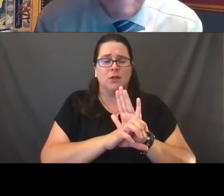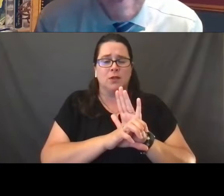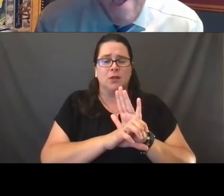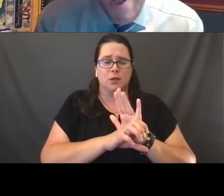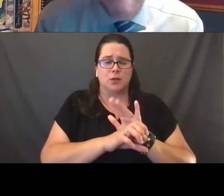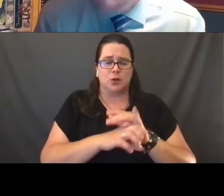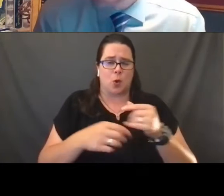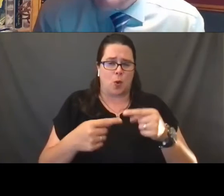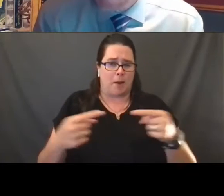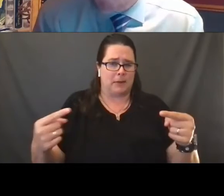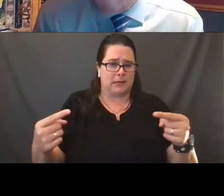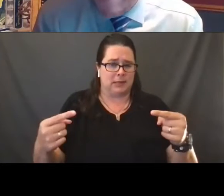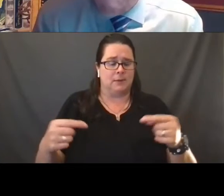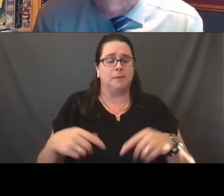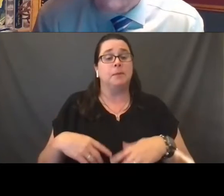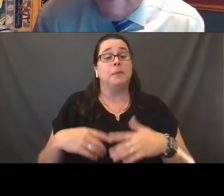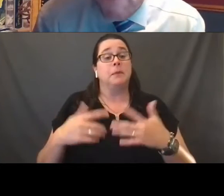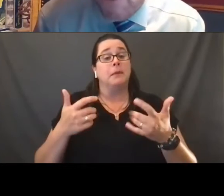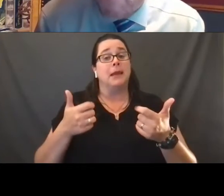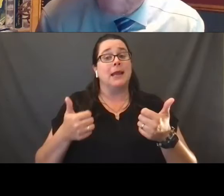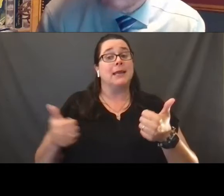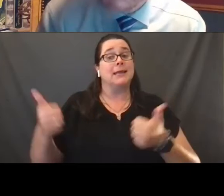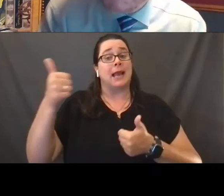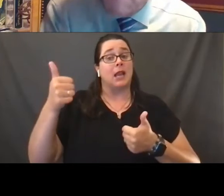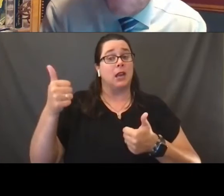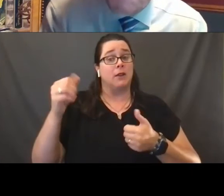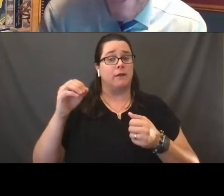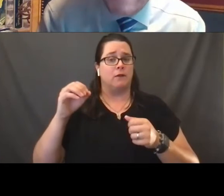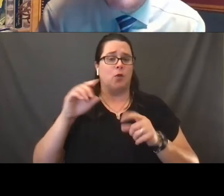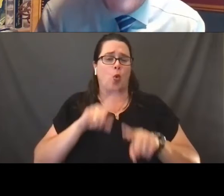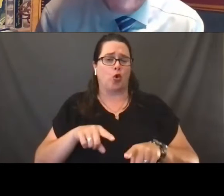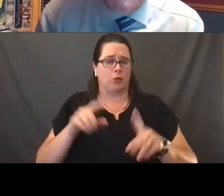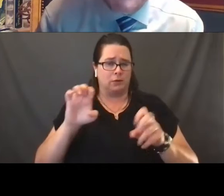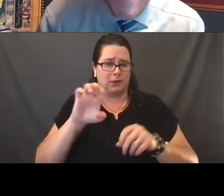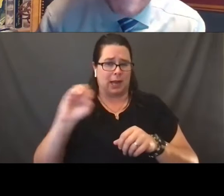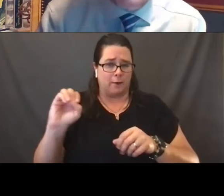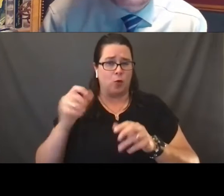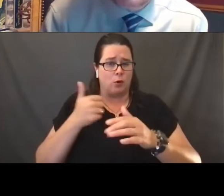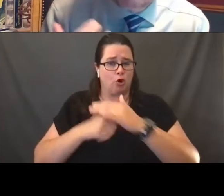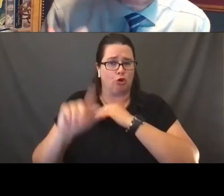An executive order again by our governor, just a signature on a document says that